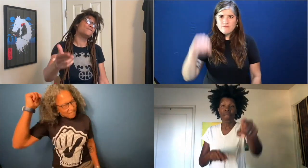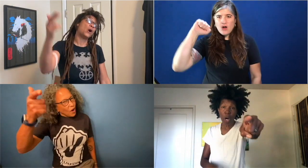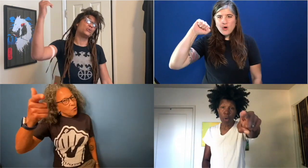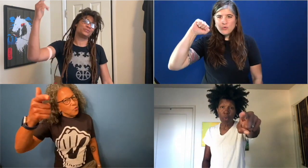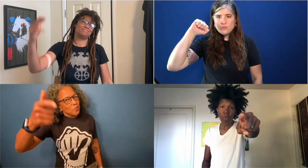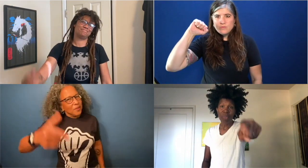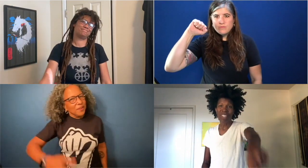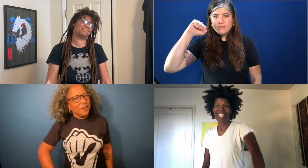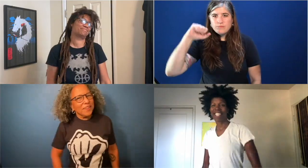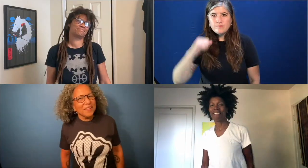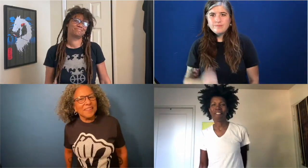VOTE.